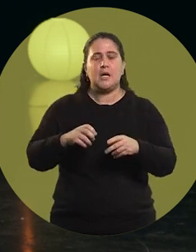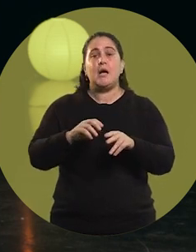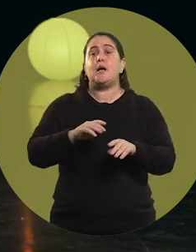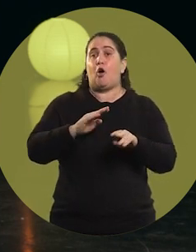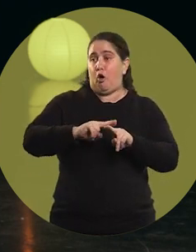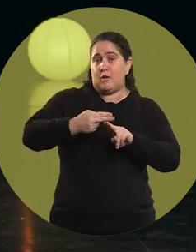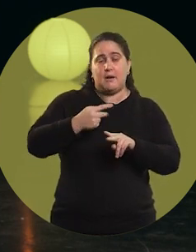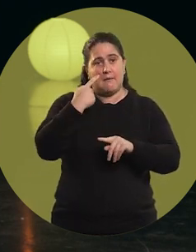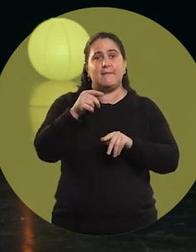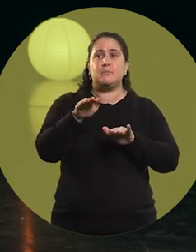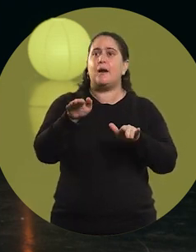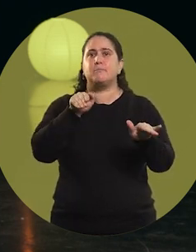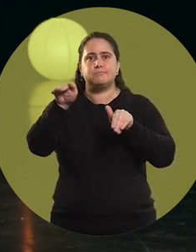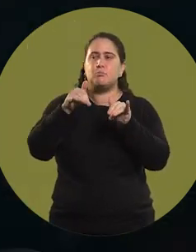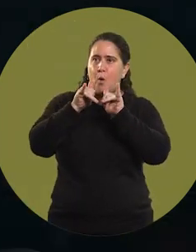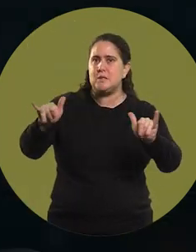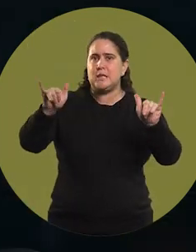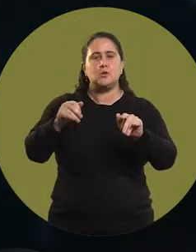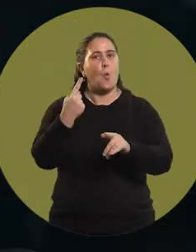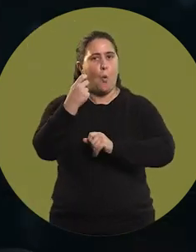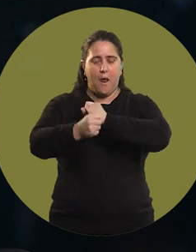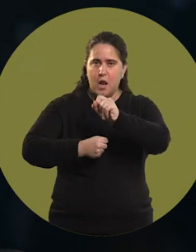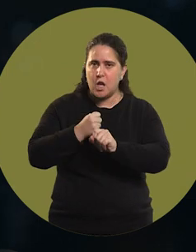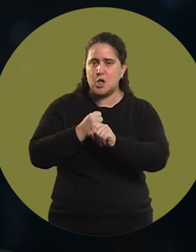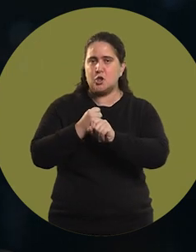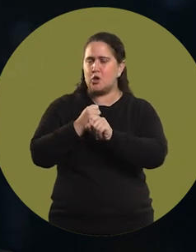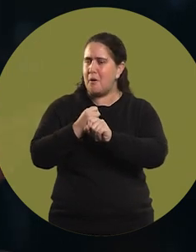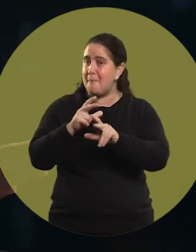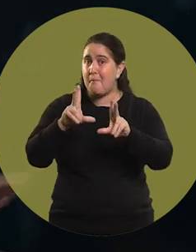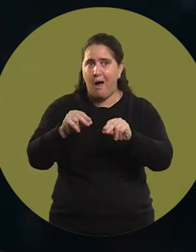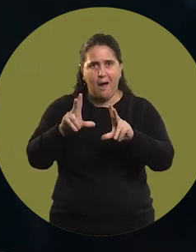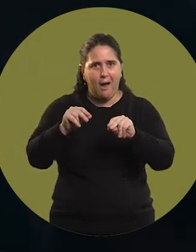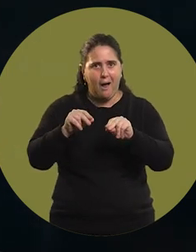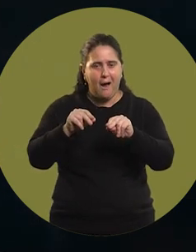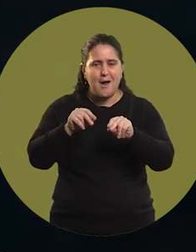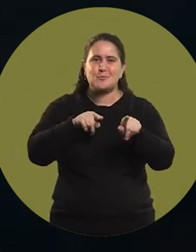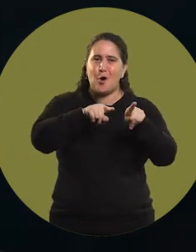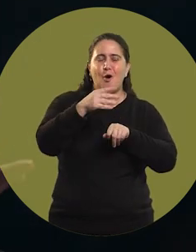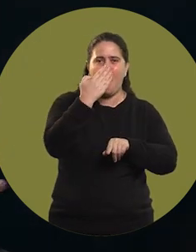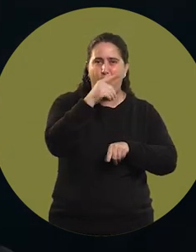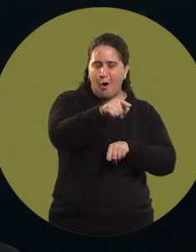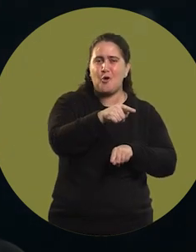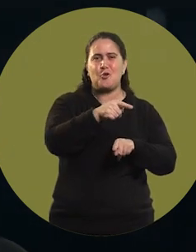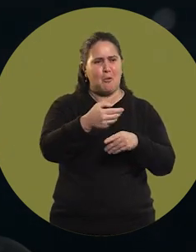I went out again to get sponsors and I had an incredible year. I started racing in the Córdoba Rally, it went very well.